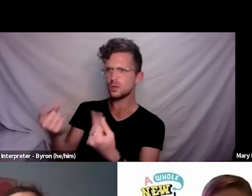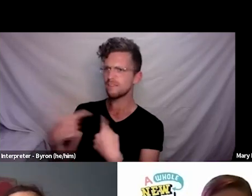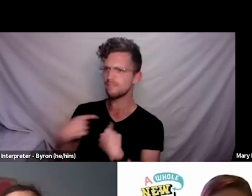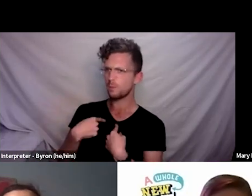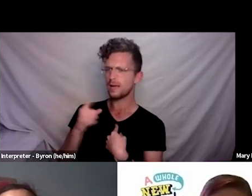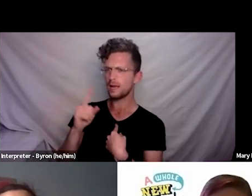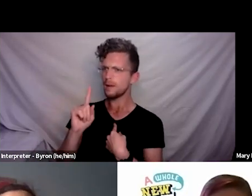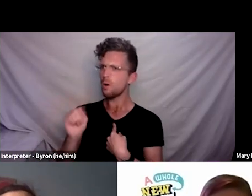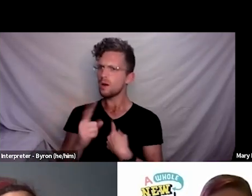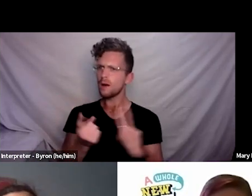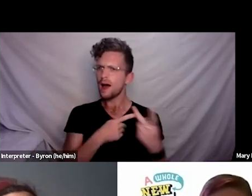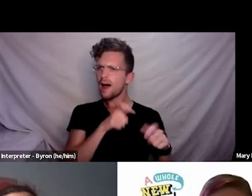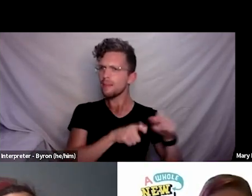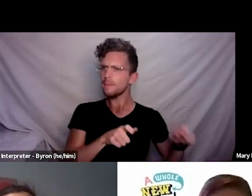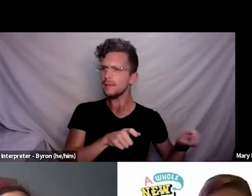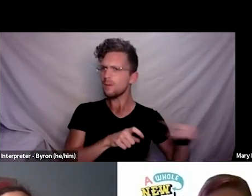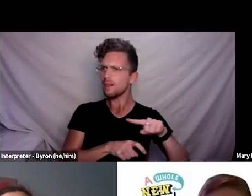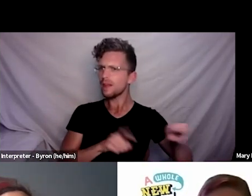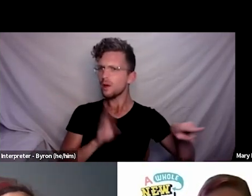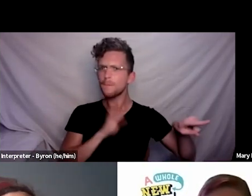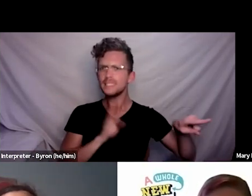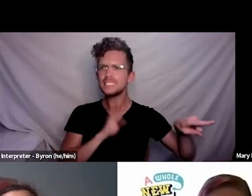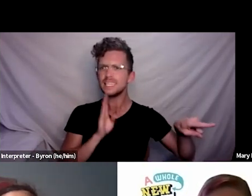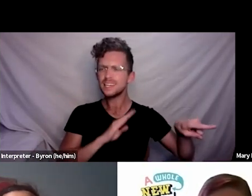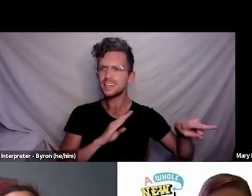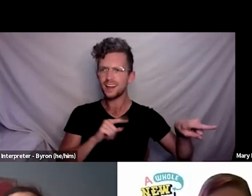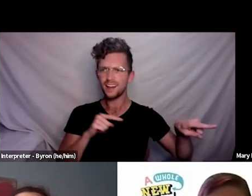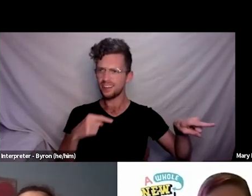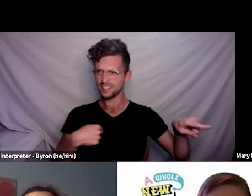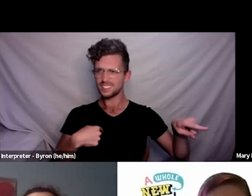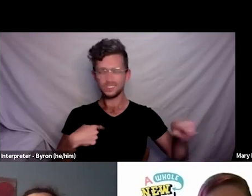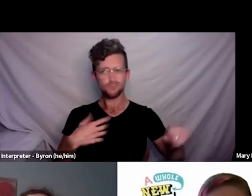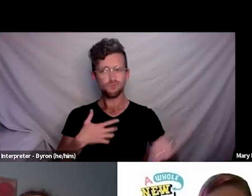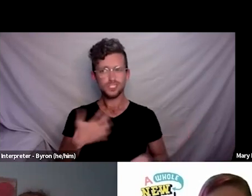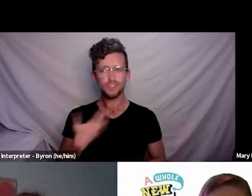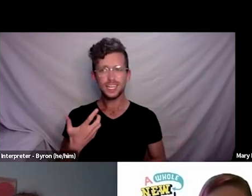not filling in the gaps for, and this is hard. So I’m just thinking in Taitokerau